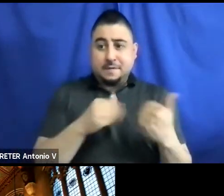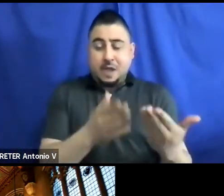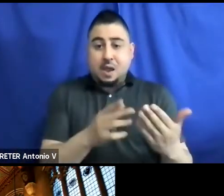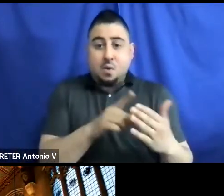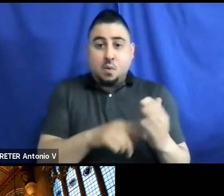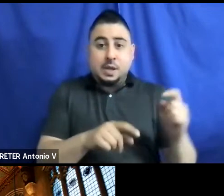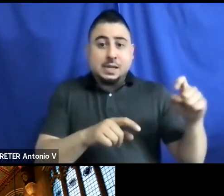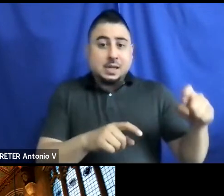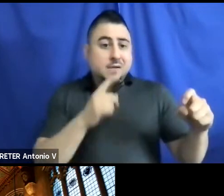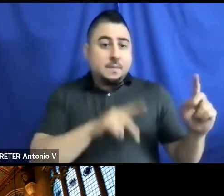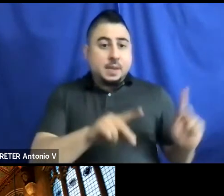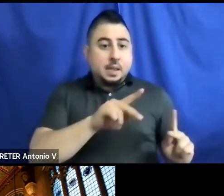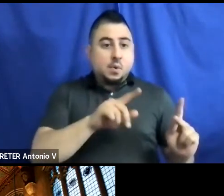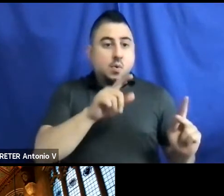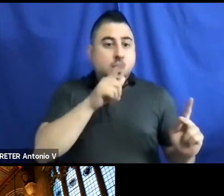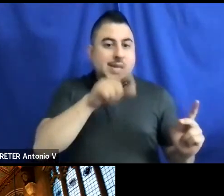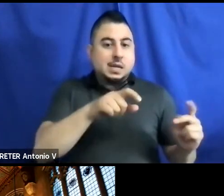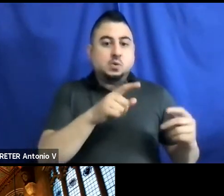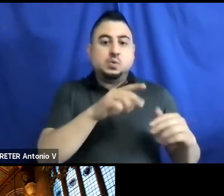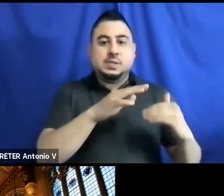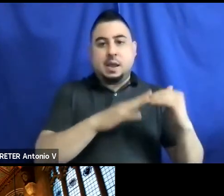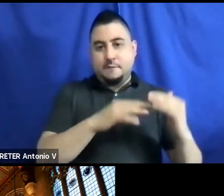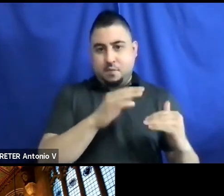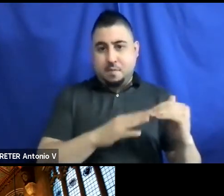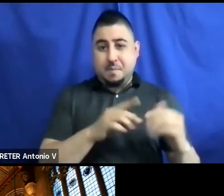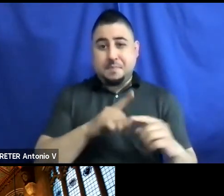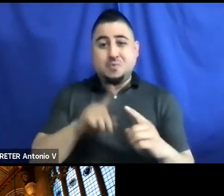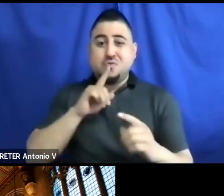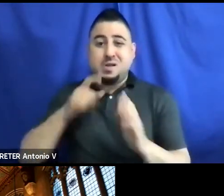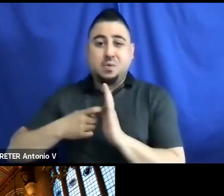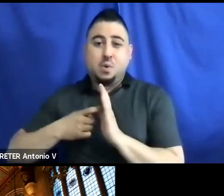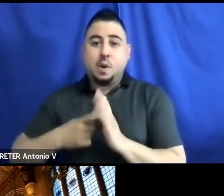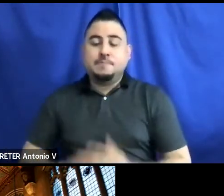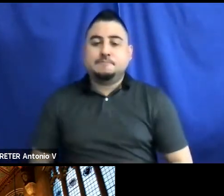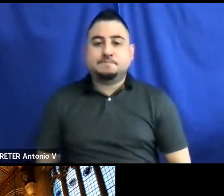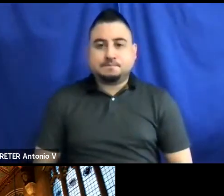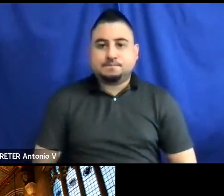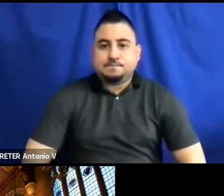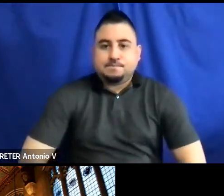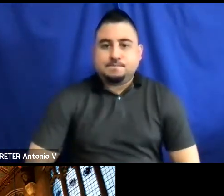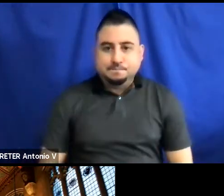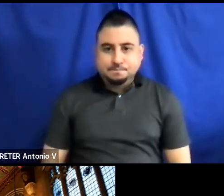that may need them to stay comfortable, but not requiring them.